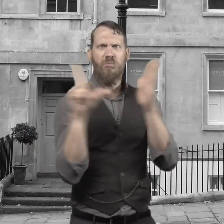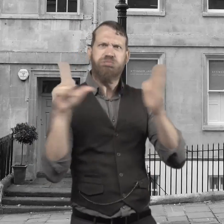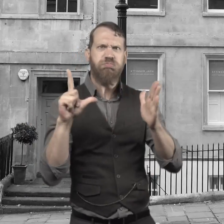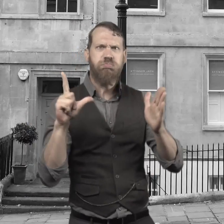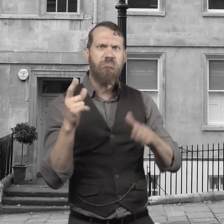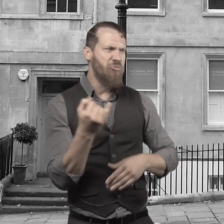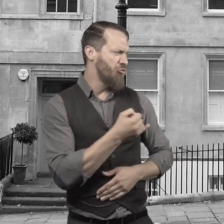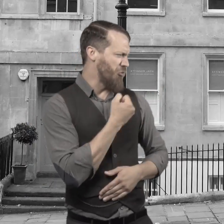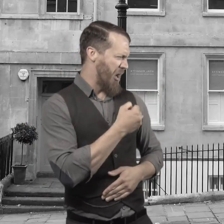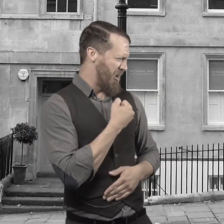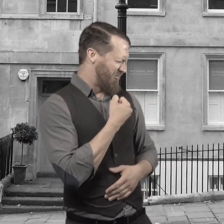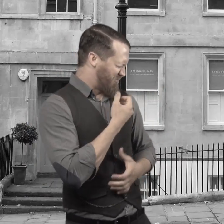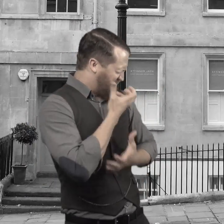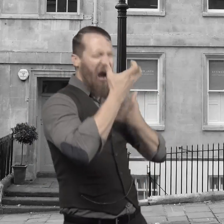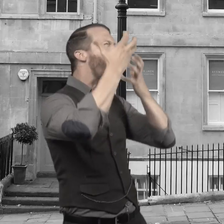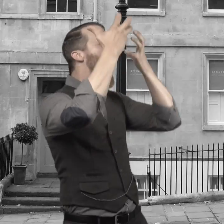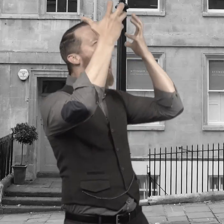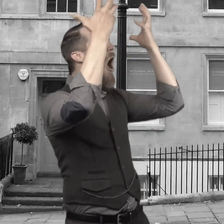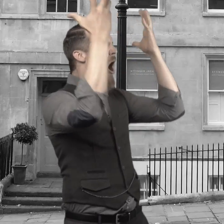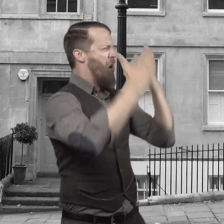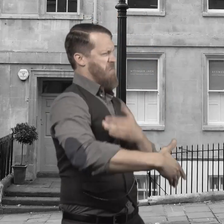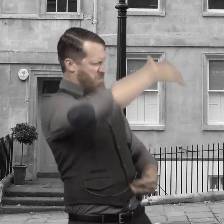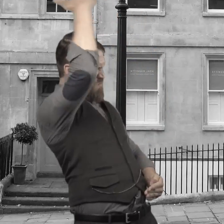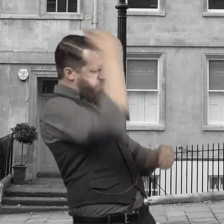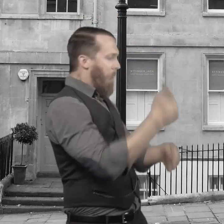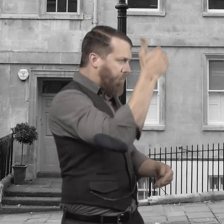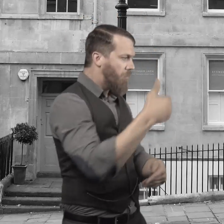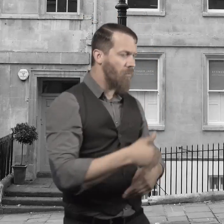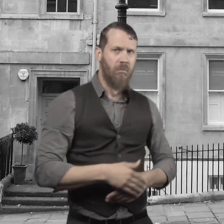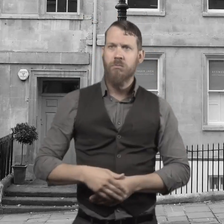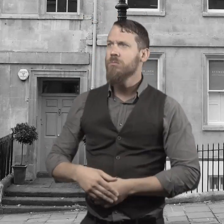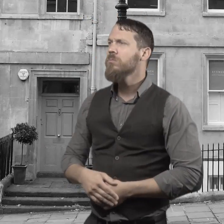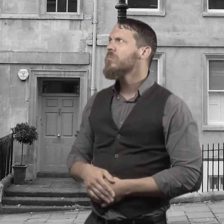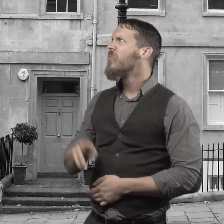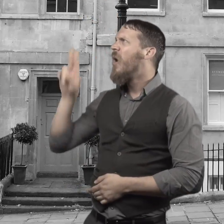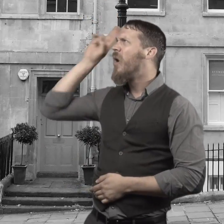And then all of a sudden Doctor Jekyll begins to yell and slams the window closed.